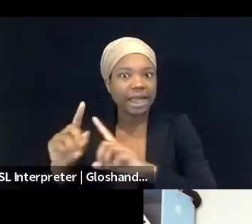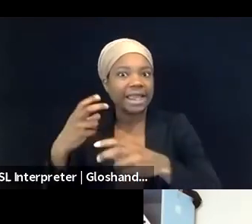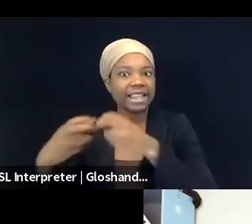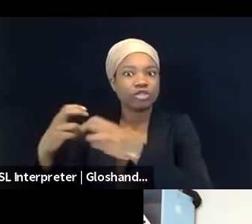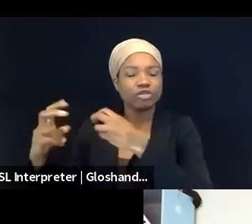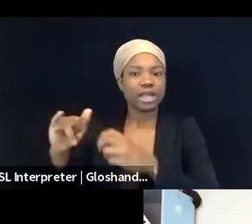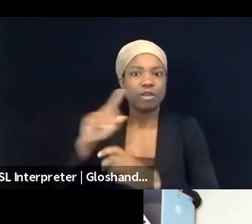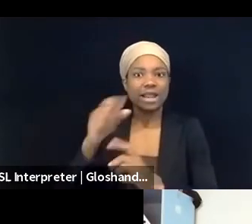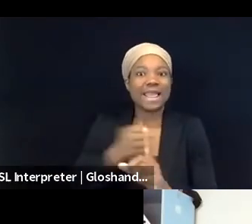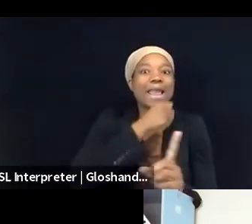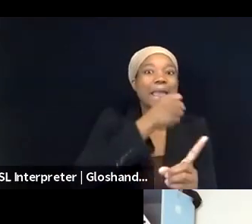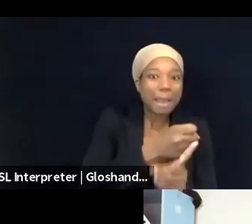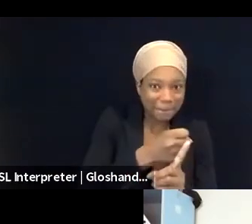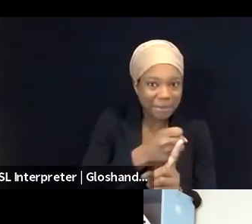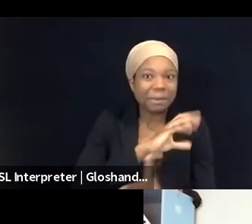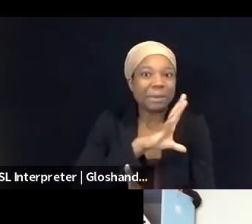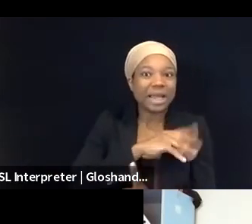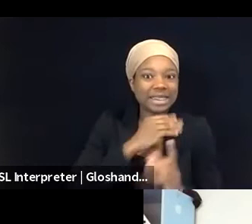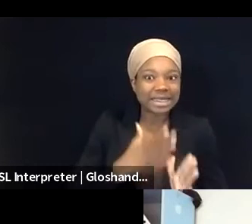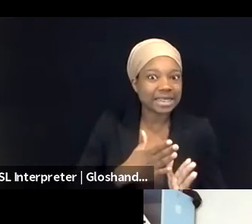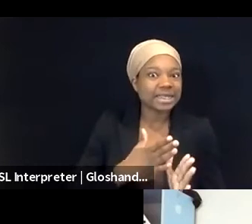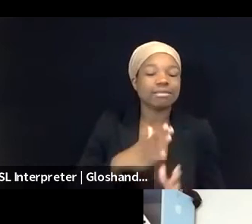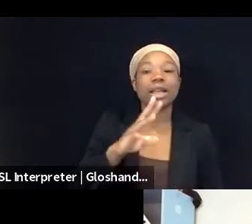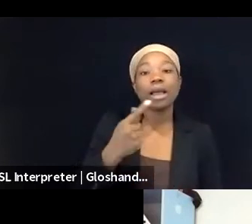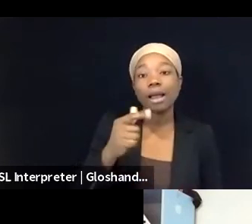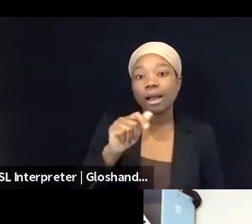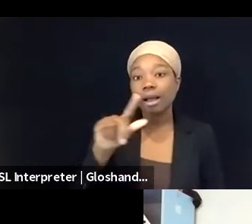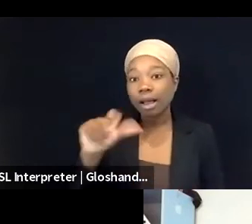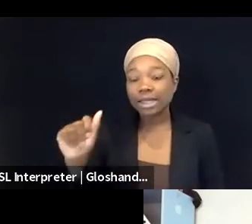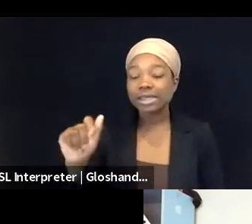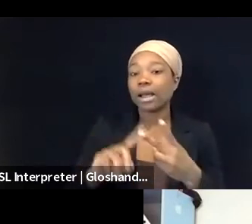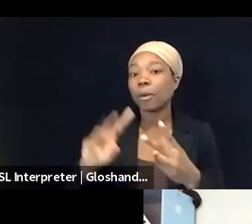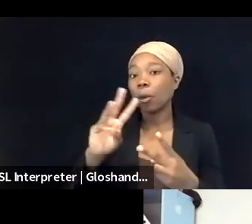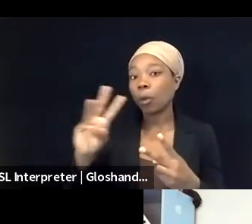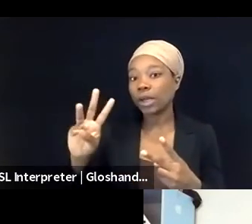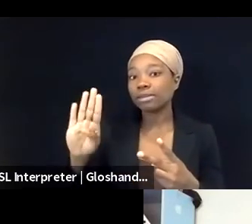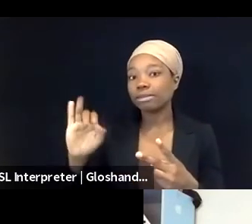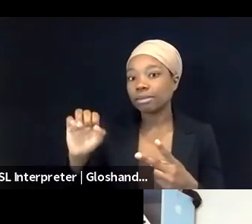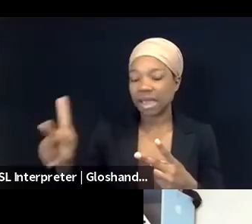Palestinians in the West Bank, both occupied territory, and Palestinians in 48,